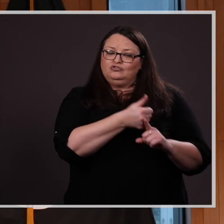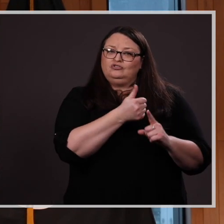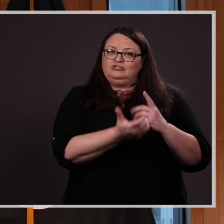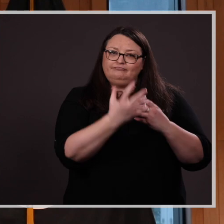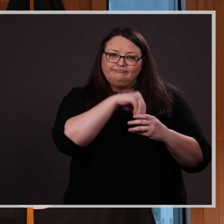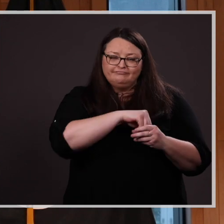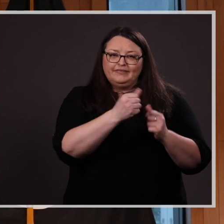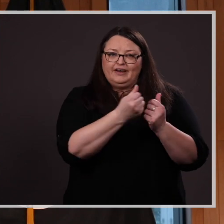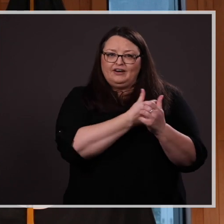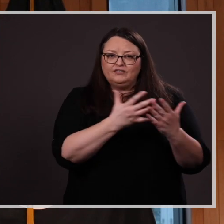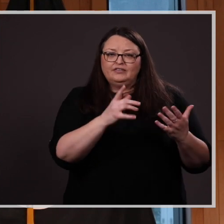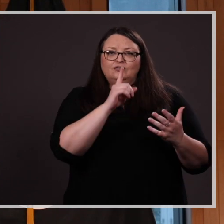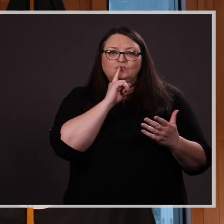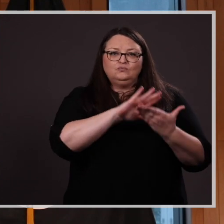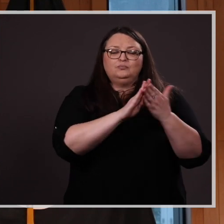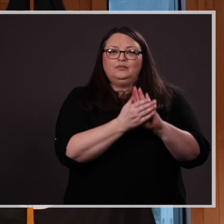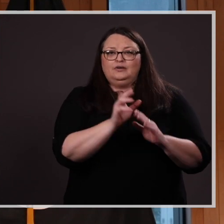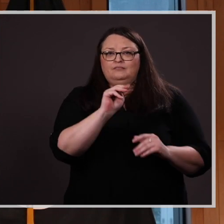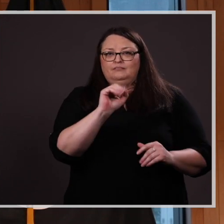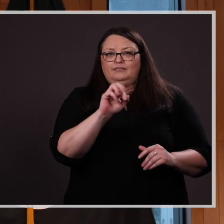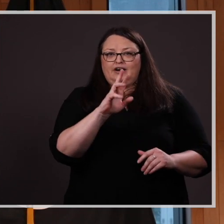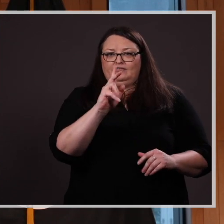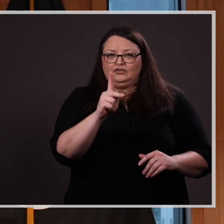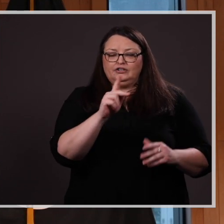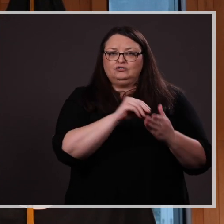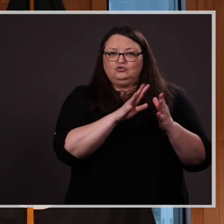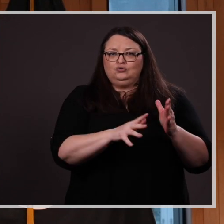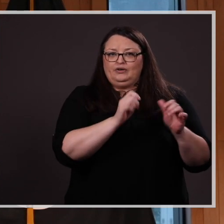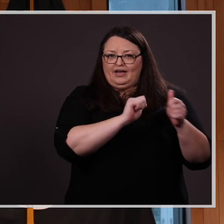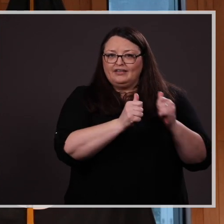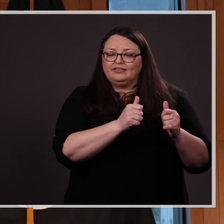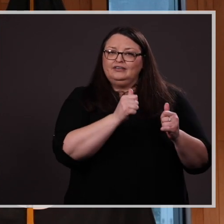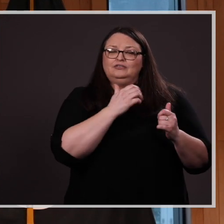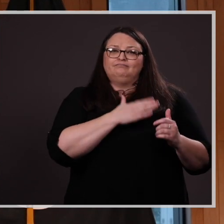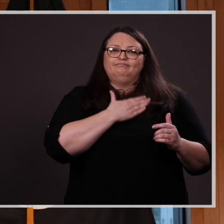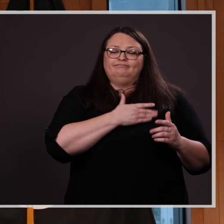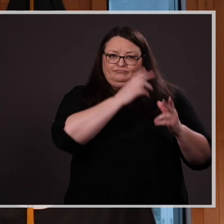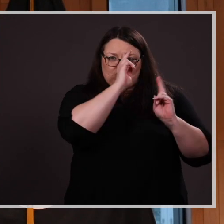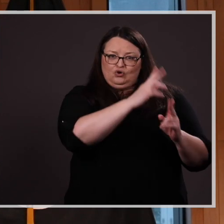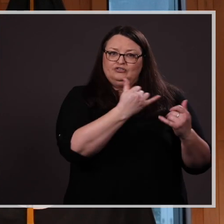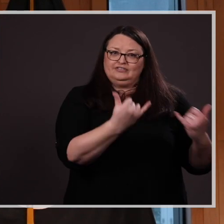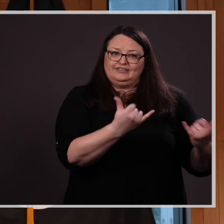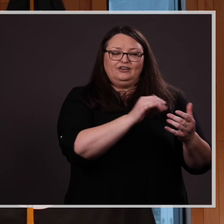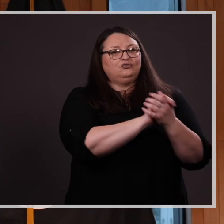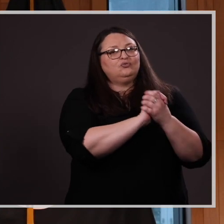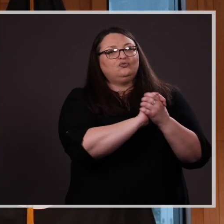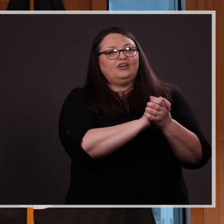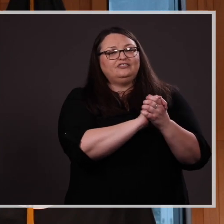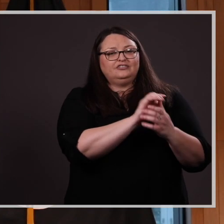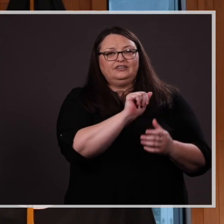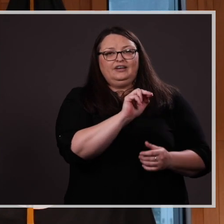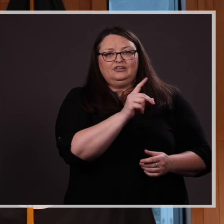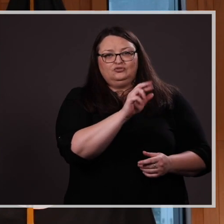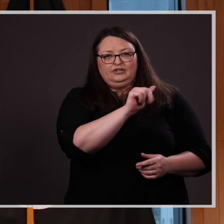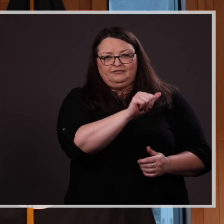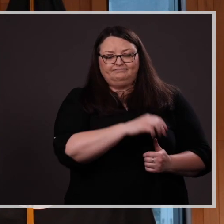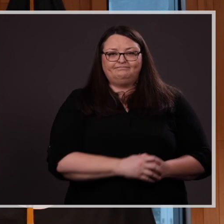a Maverick Student-Athlete and we are pleased to honor her today. Congratulations, Andrea!